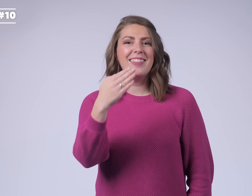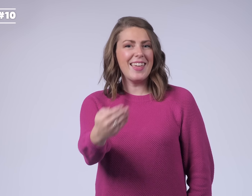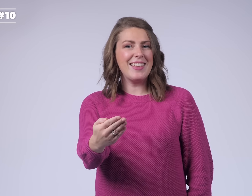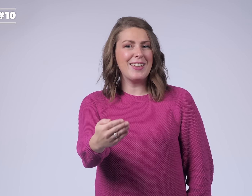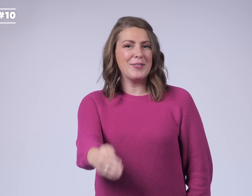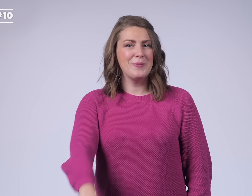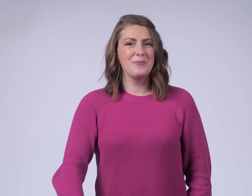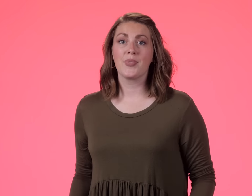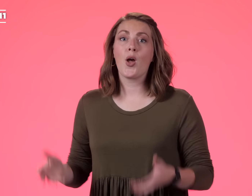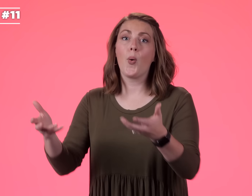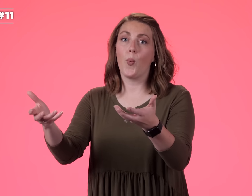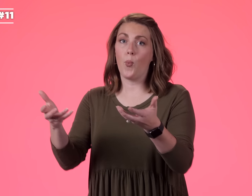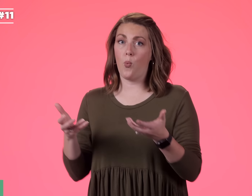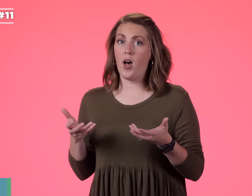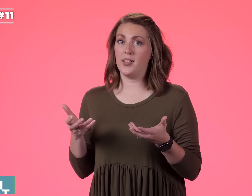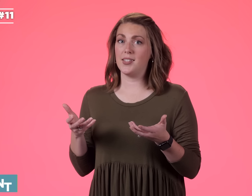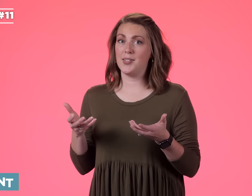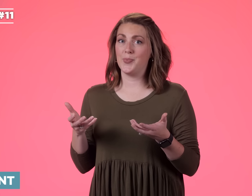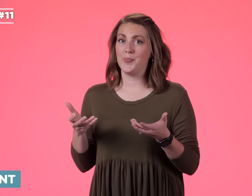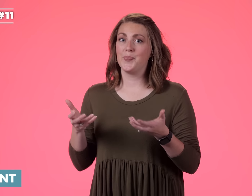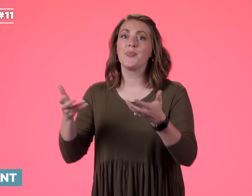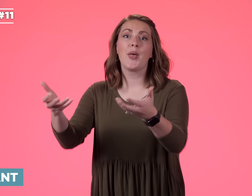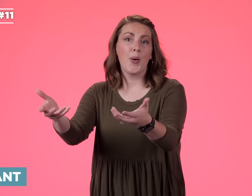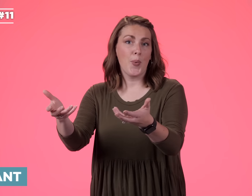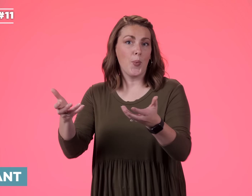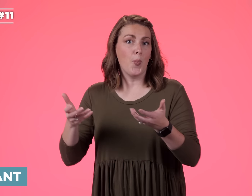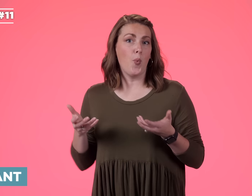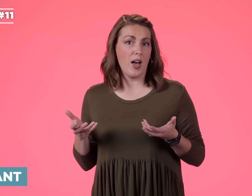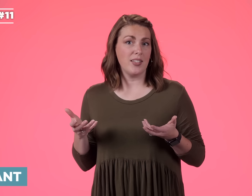THANK YOU WANT WANT